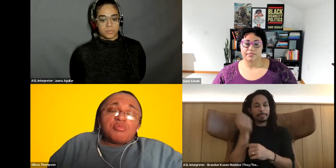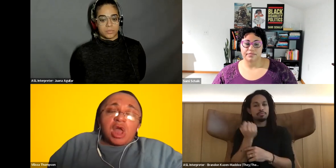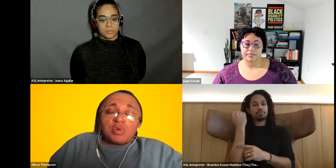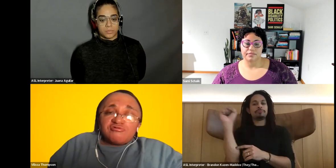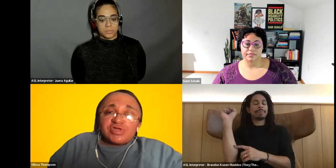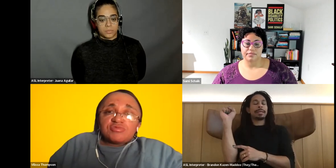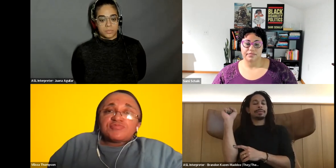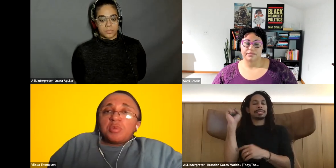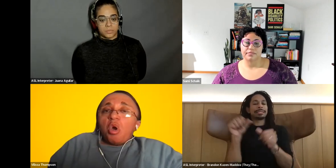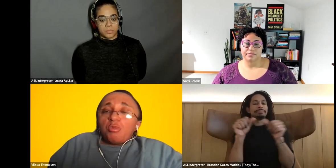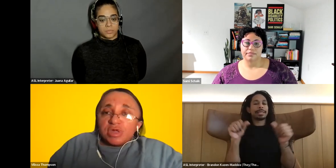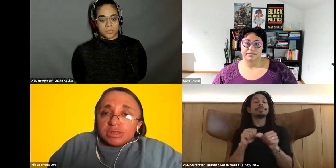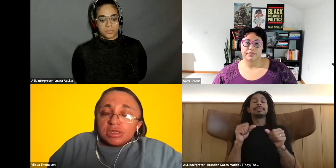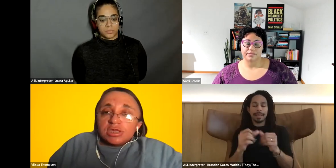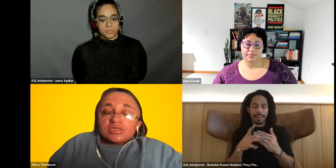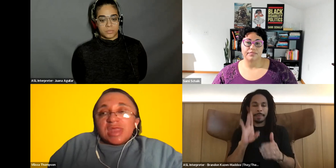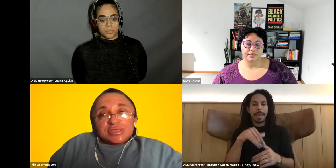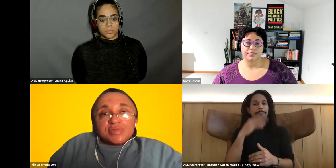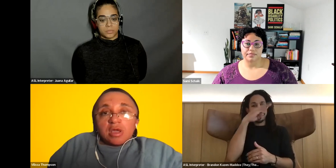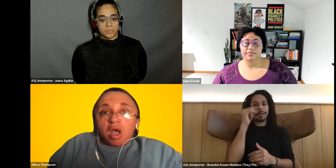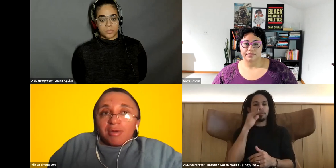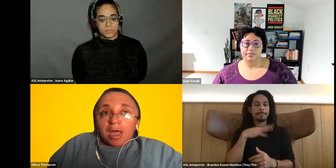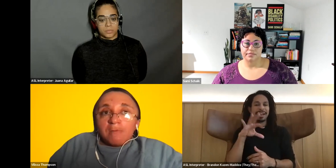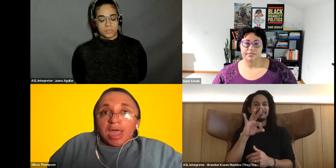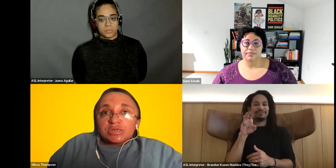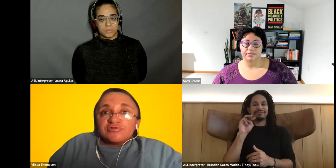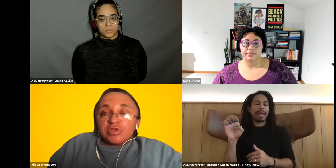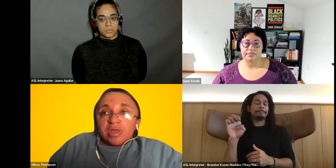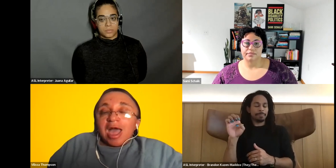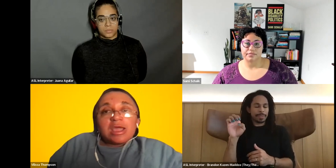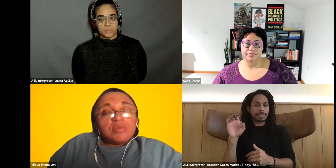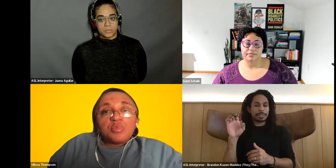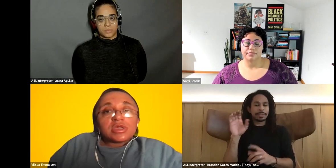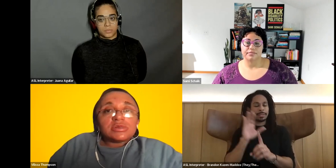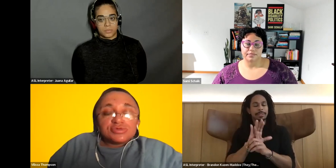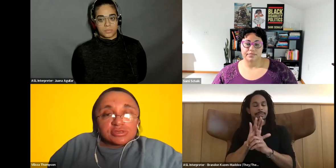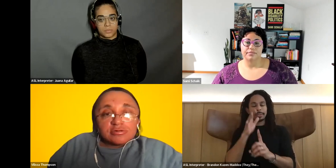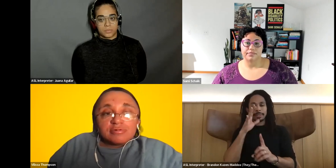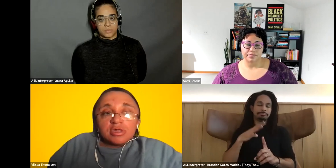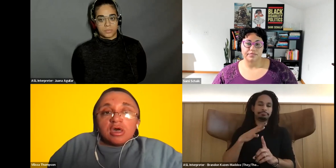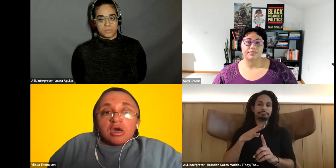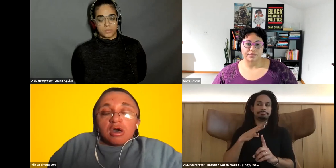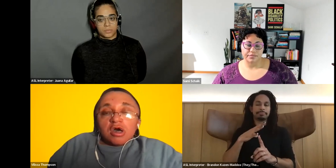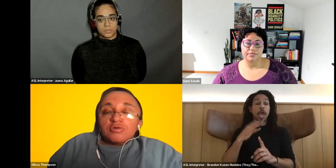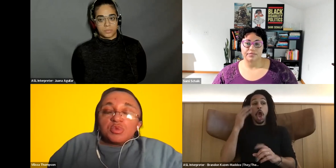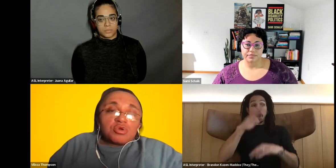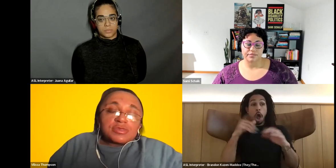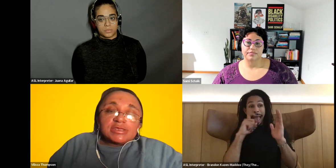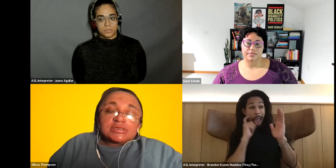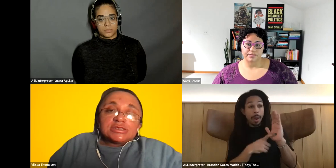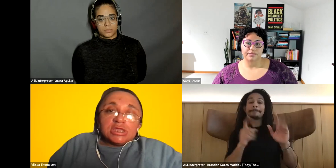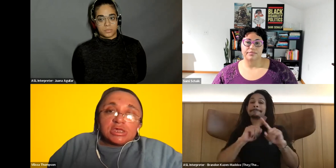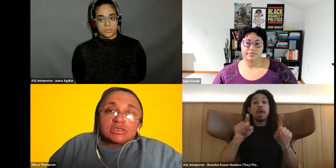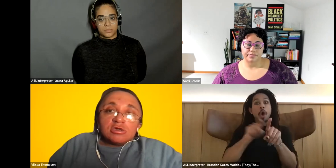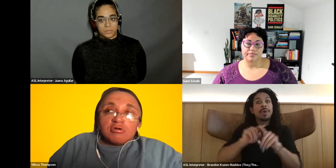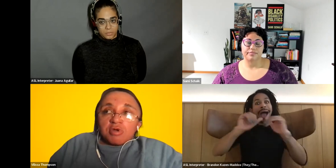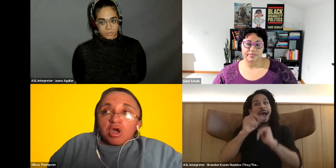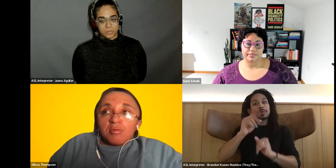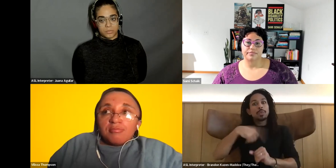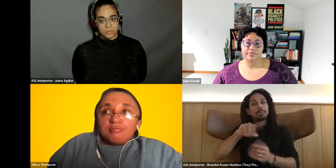Vilissa Thompson: be more open to not just being called out, but actually figuring out, how can we be more inclusive of the work that is needed from